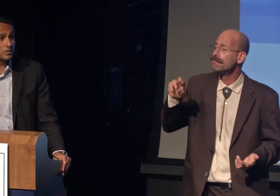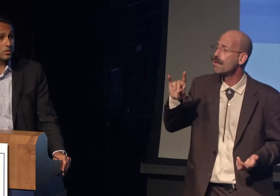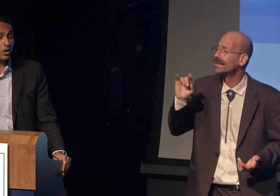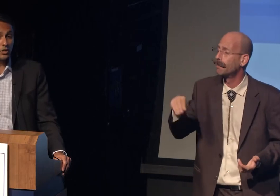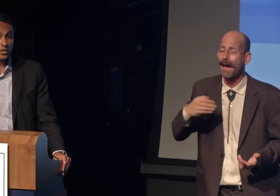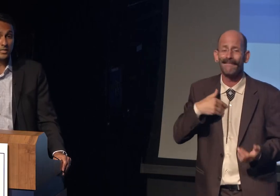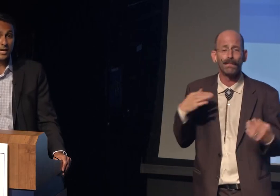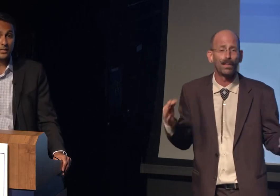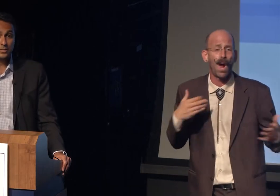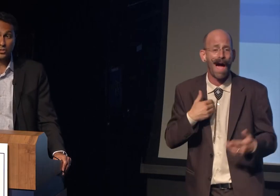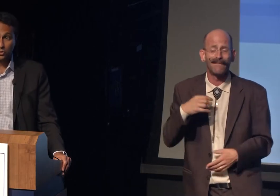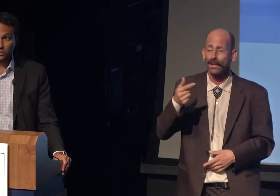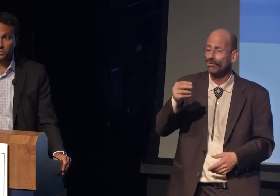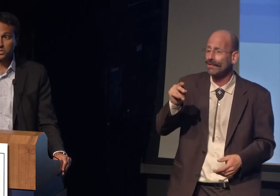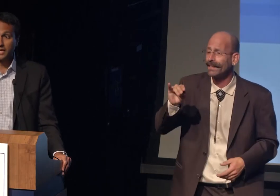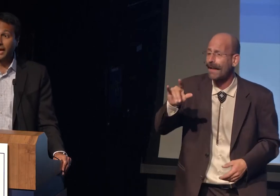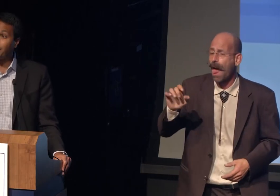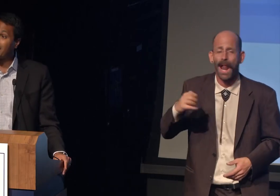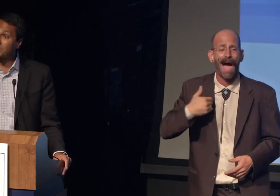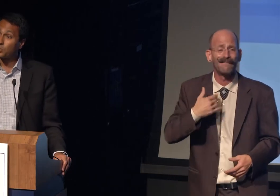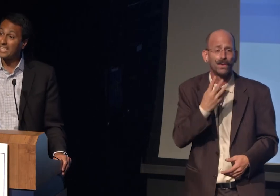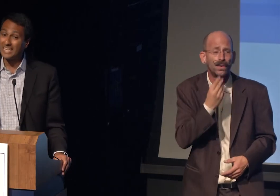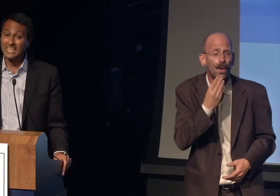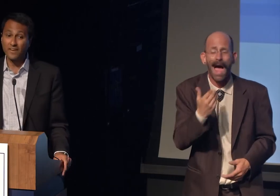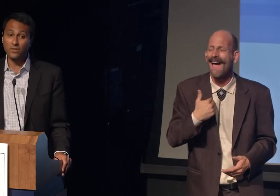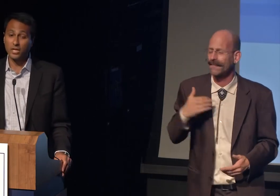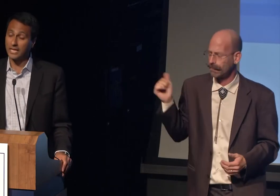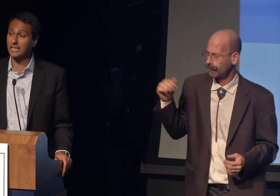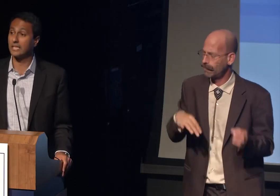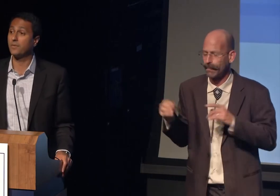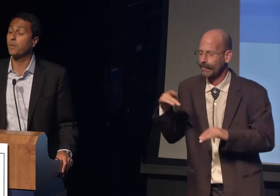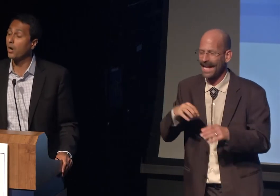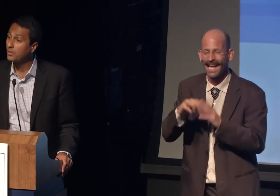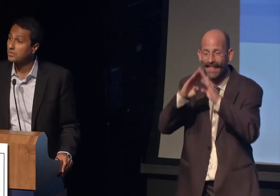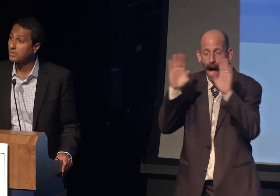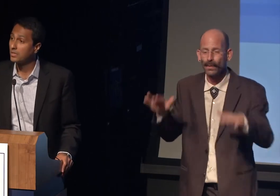Muslims and Buddhists, Gentiles and Jews and because we can never again, live apart,